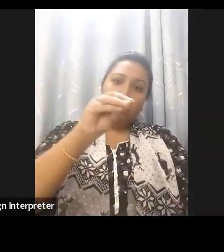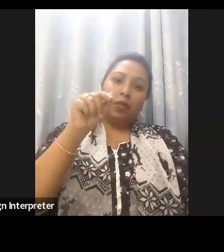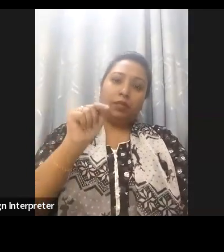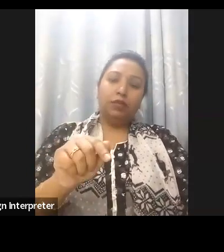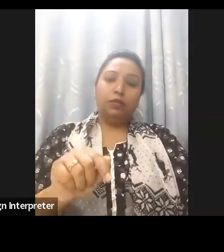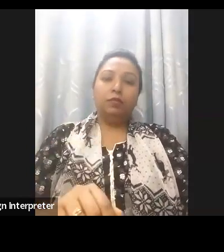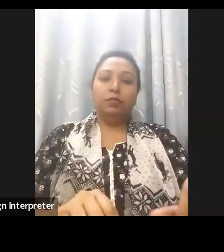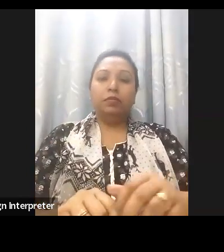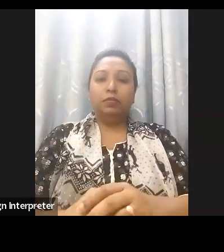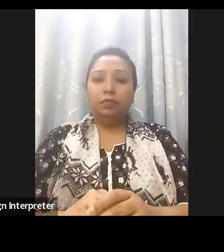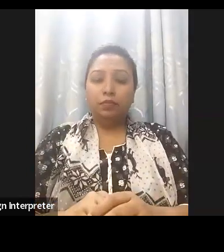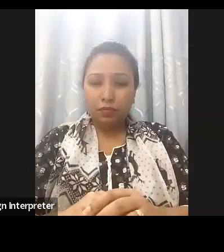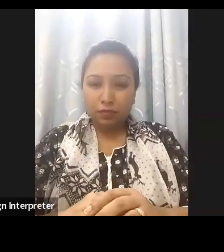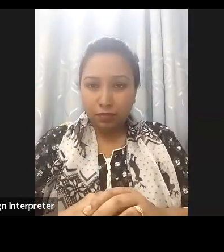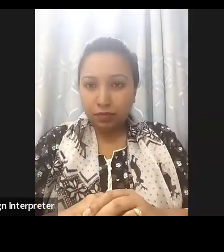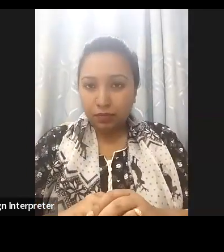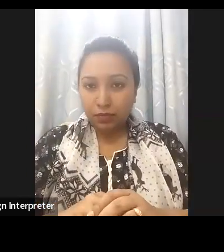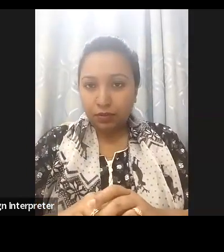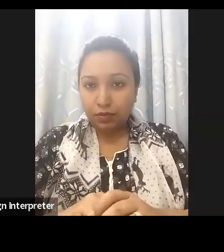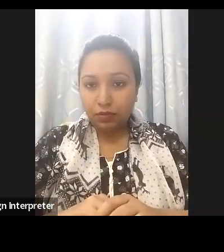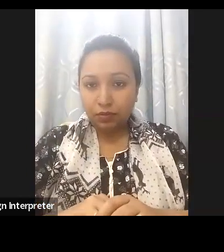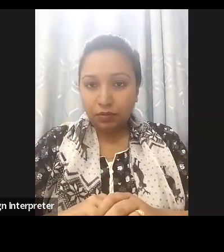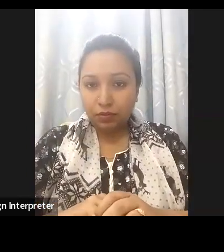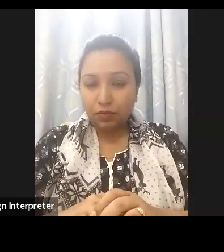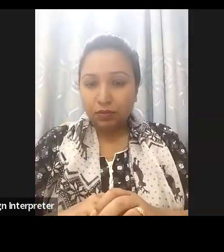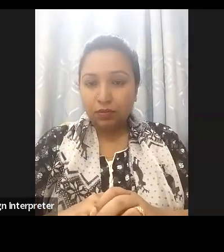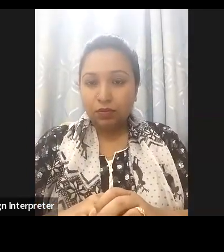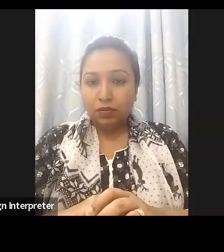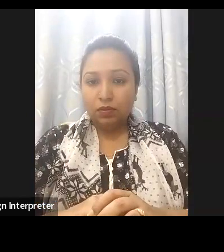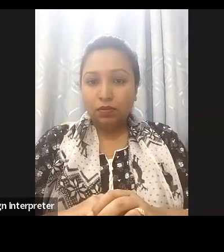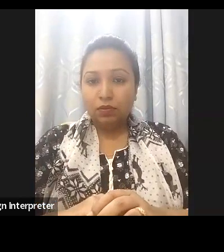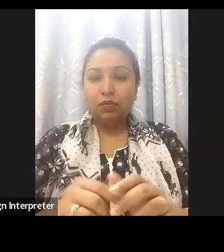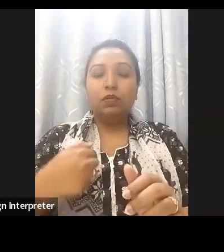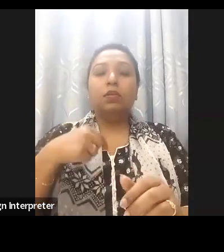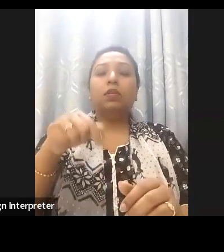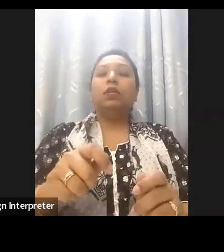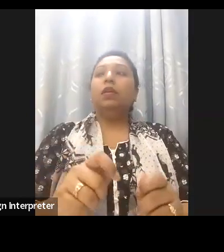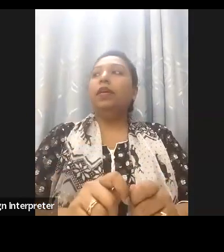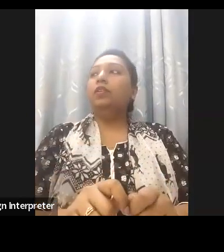year if you just compare the current fiscal year of 2022-23 the program's beneficiaries